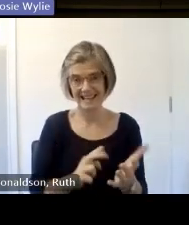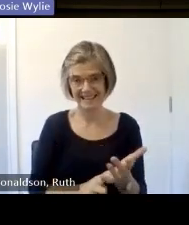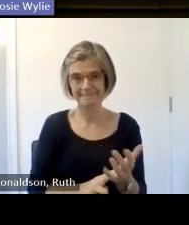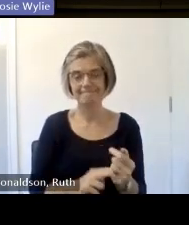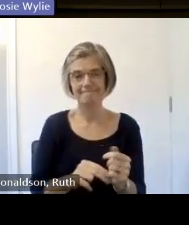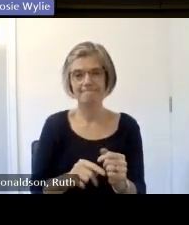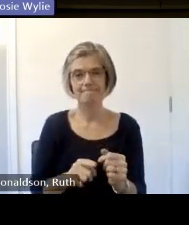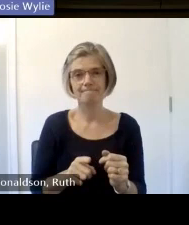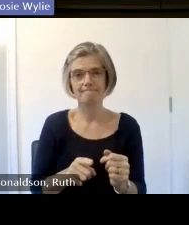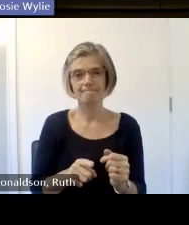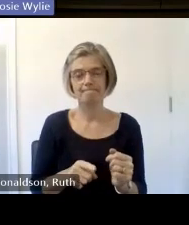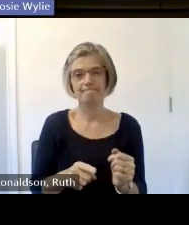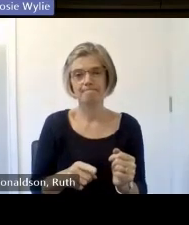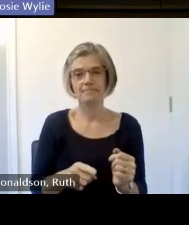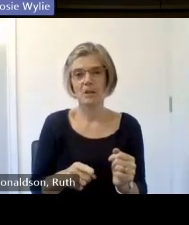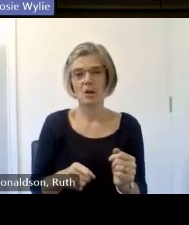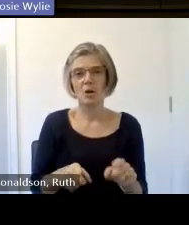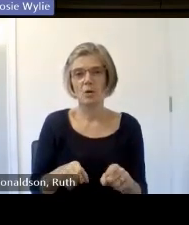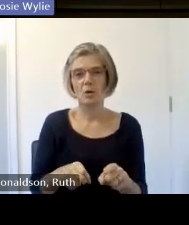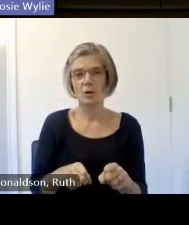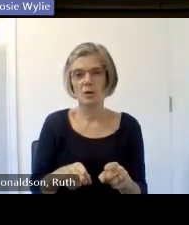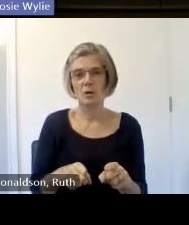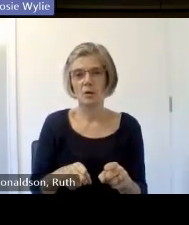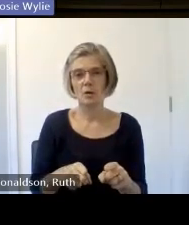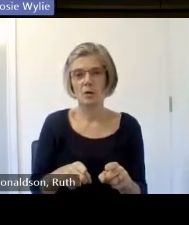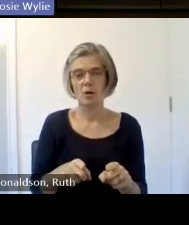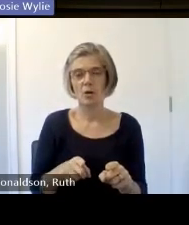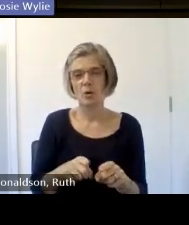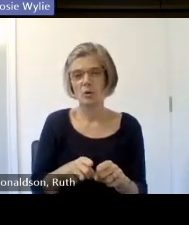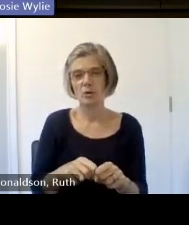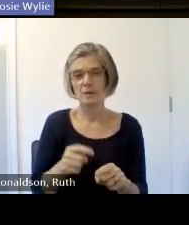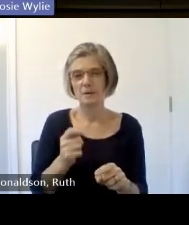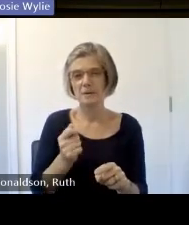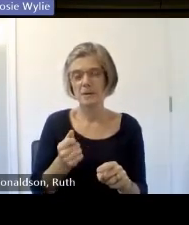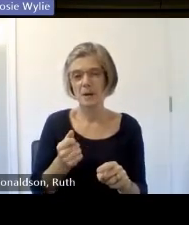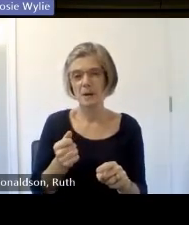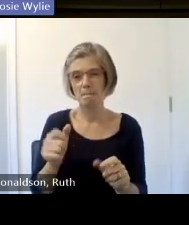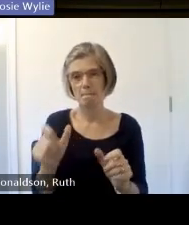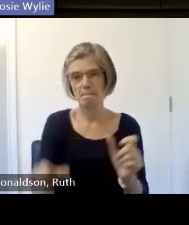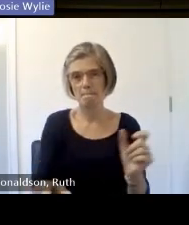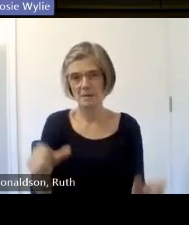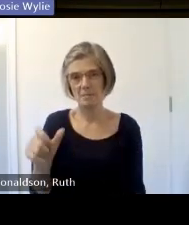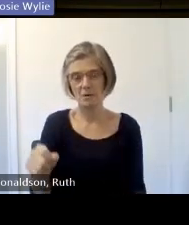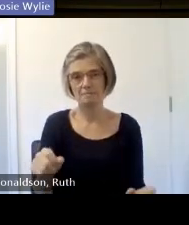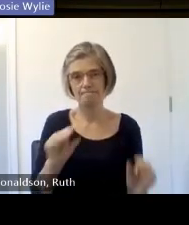um from in-person to Teams at the last minute so there is a lot of sandwiches to around so please